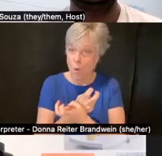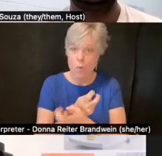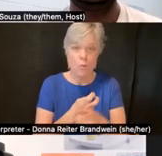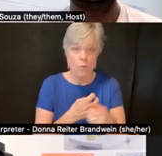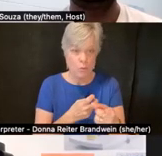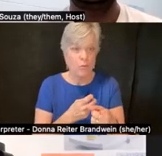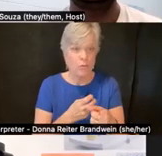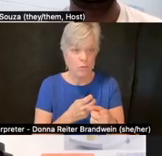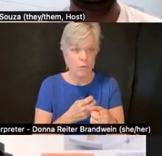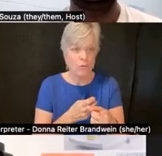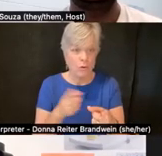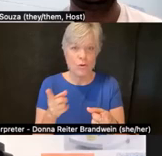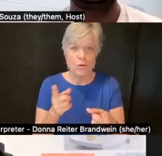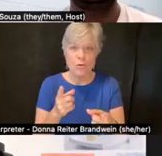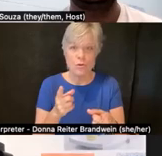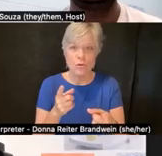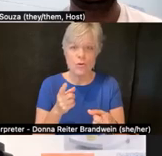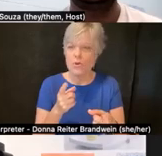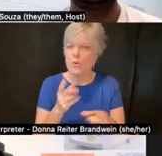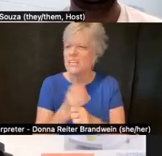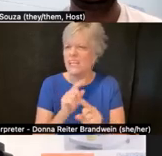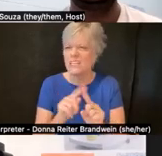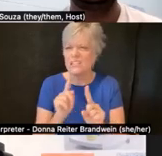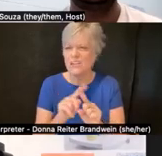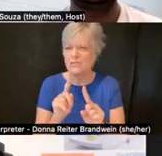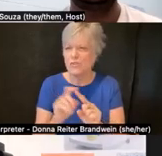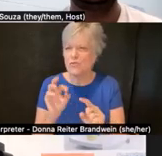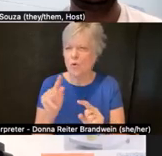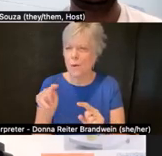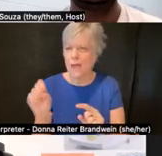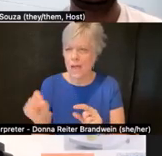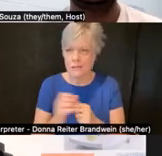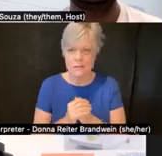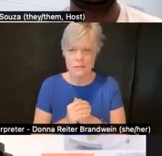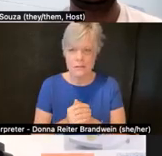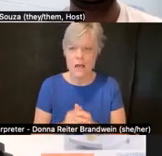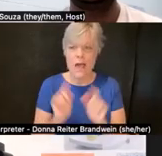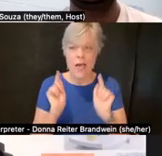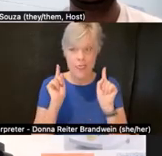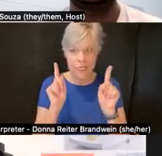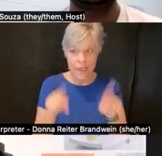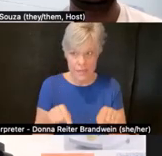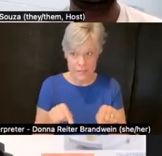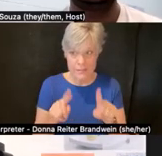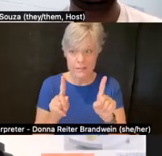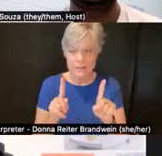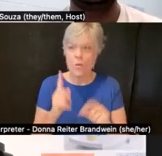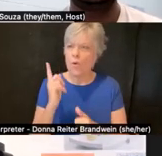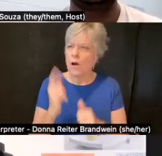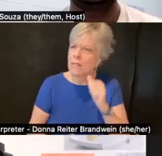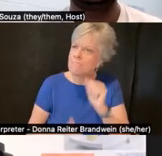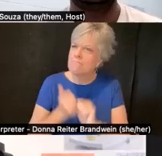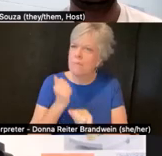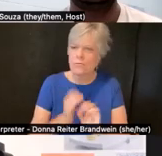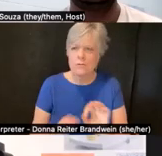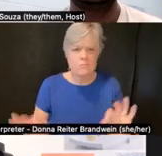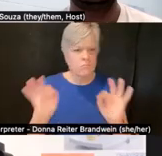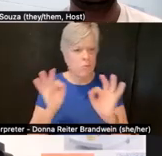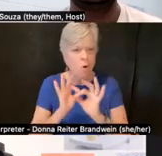which you can get in multiple formats. And I think that this is one of the most important contextual frameworks